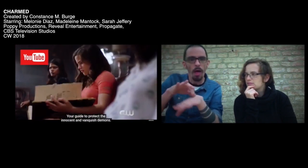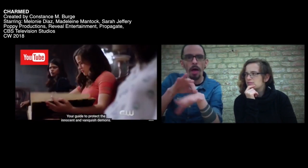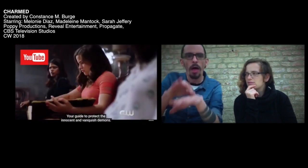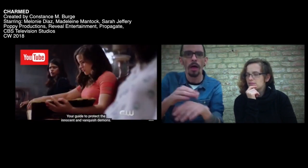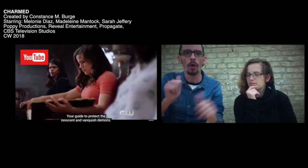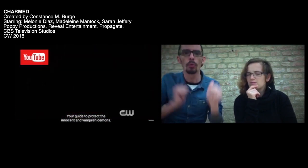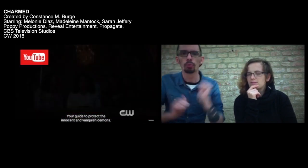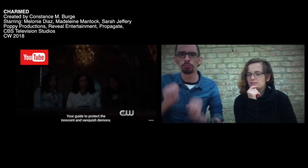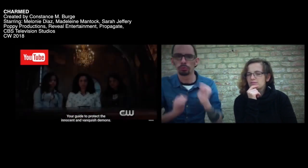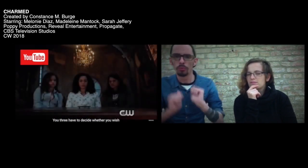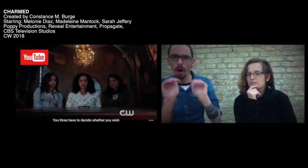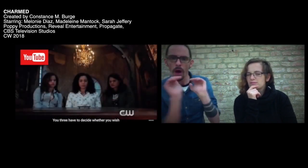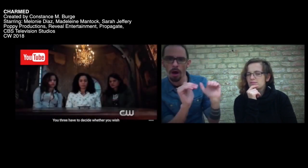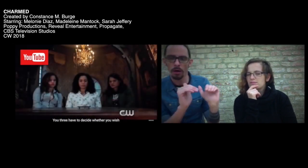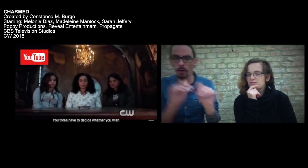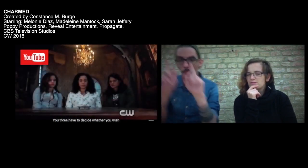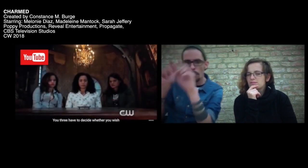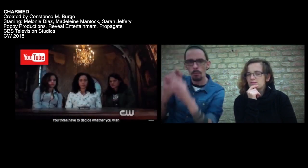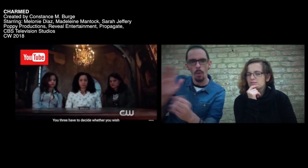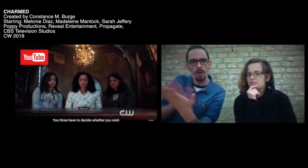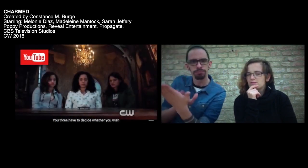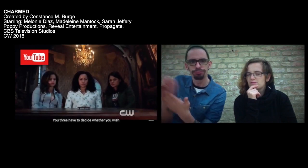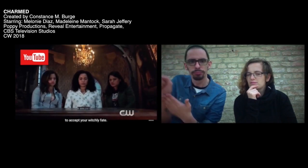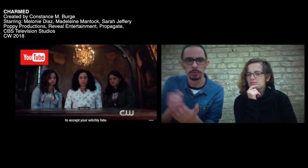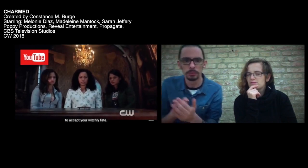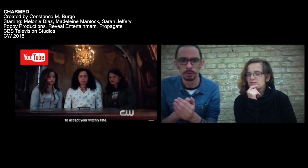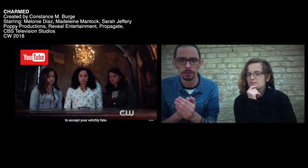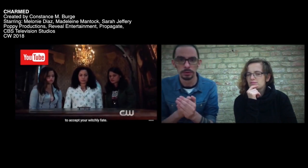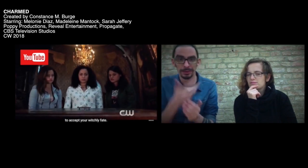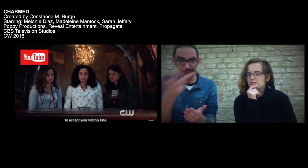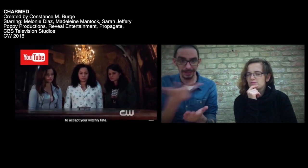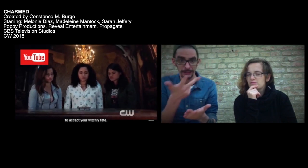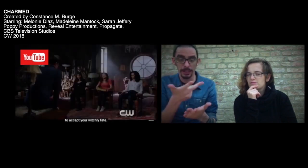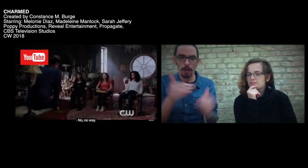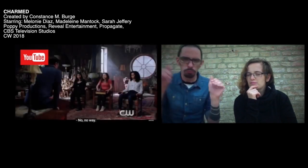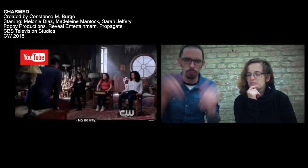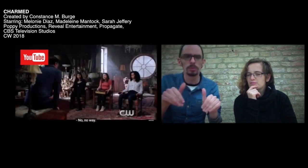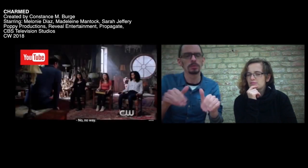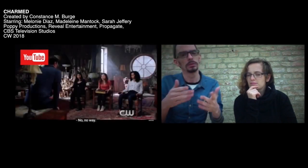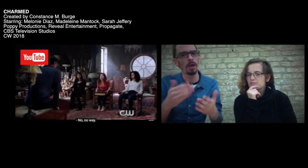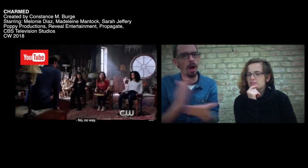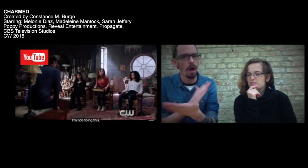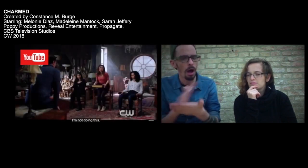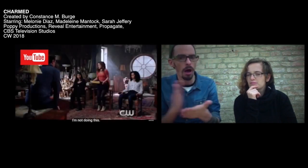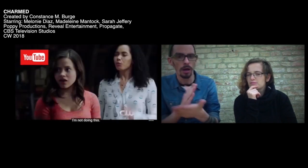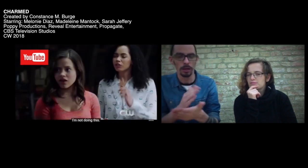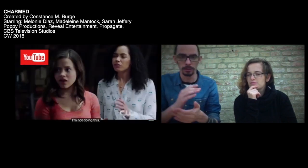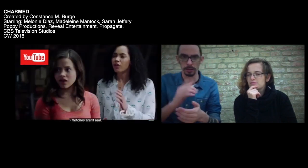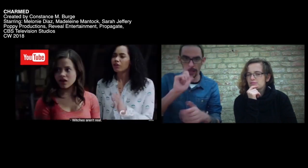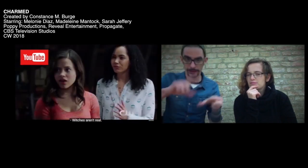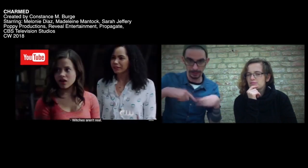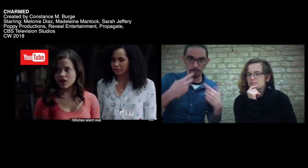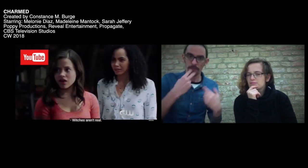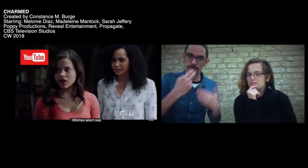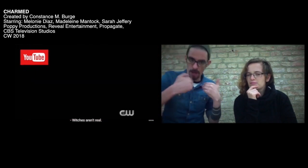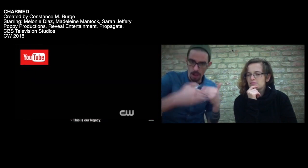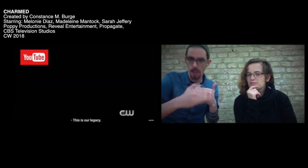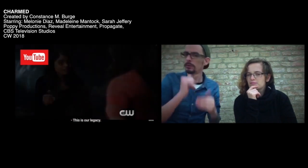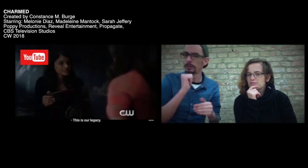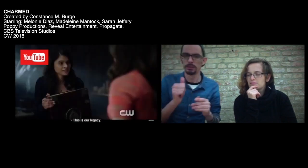[Euer Handbuch, um die Unschuldigen zu schützen und die Dämonen zu vernichten.] [Ihr drei müsst euch entscheiden, ob ihr euer Leben als Hexen akzeptieren wollt.]